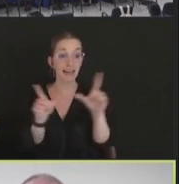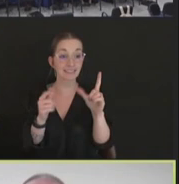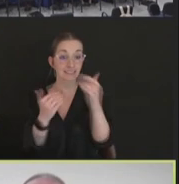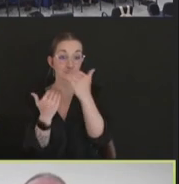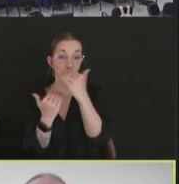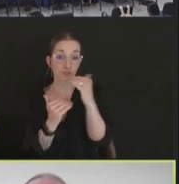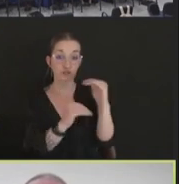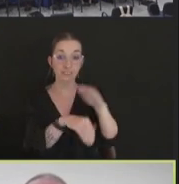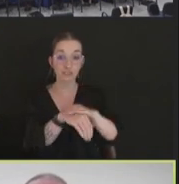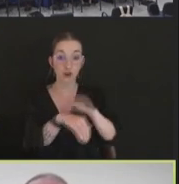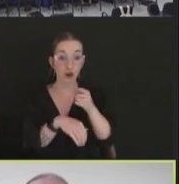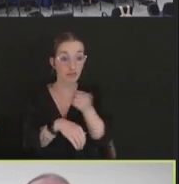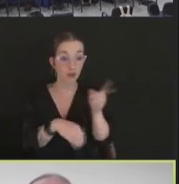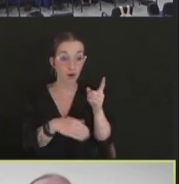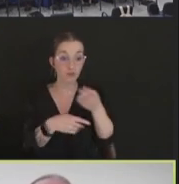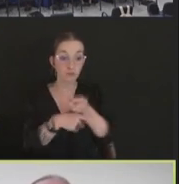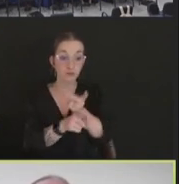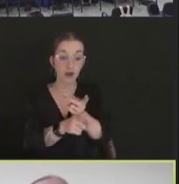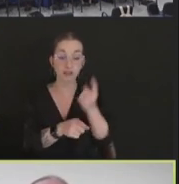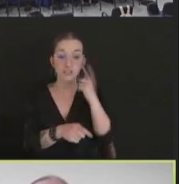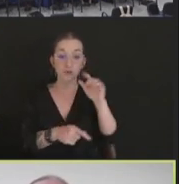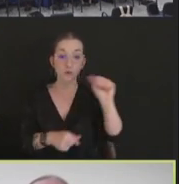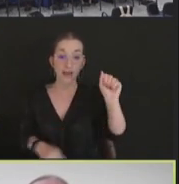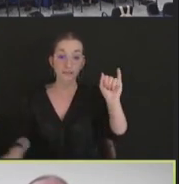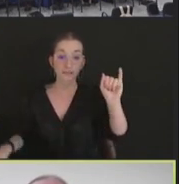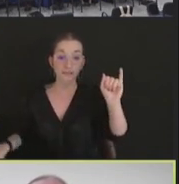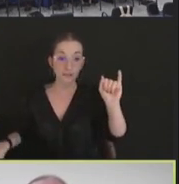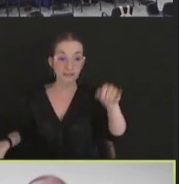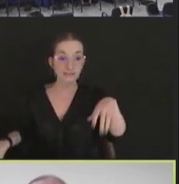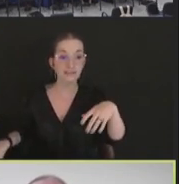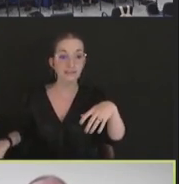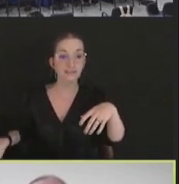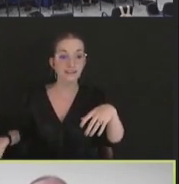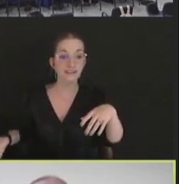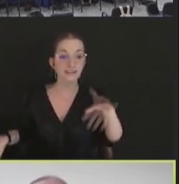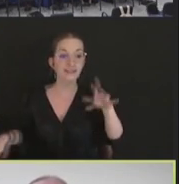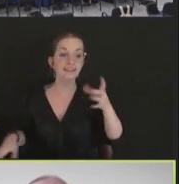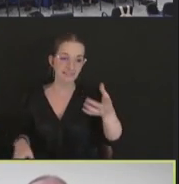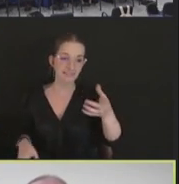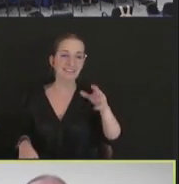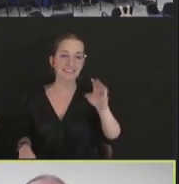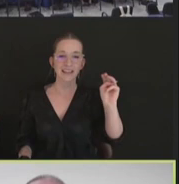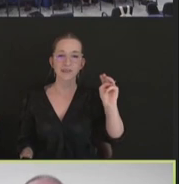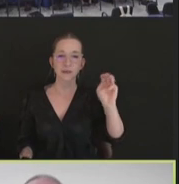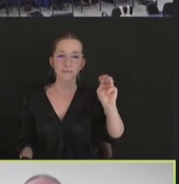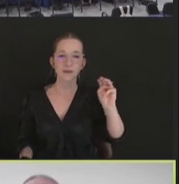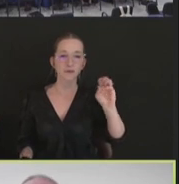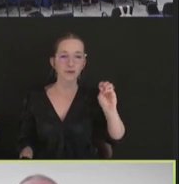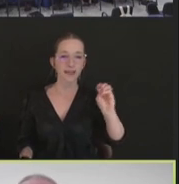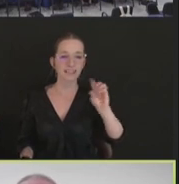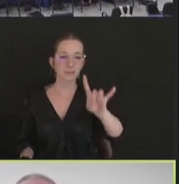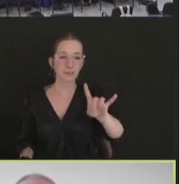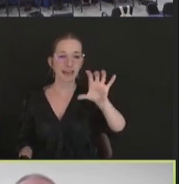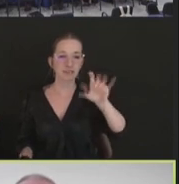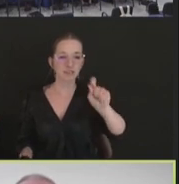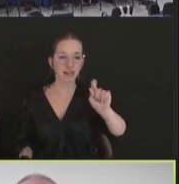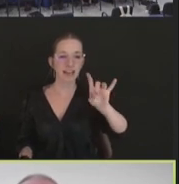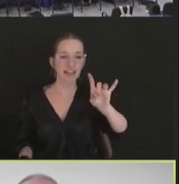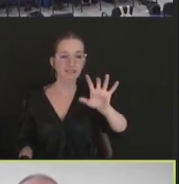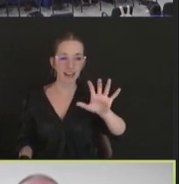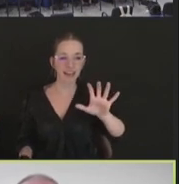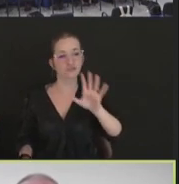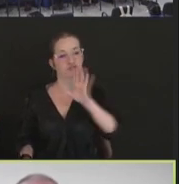products for avian influenza, in 800.85, it talks about distribution of avian influenza vaccines to